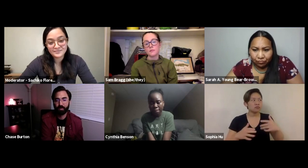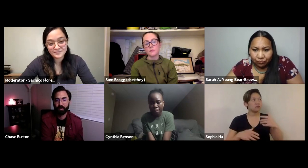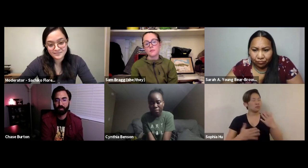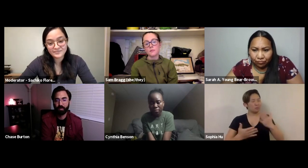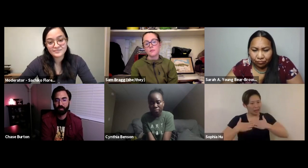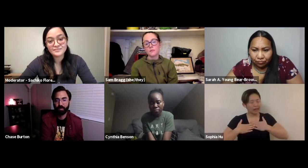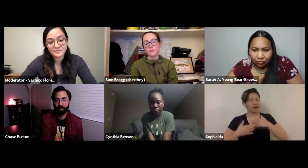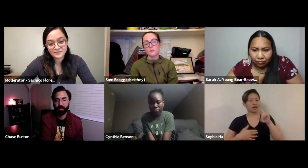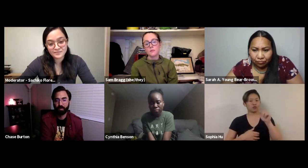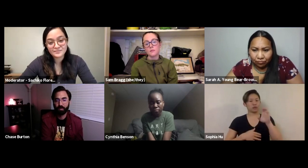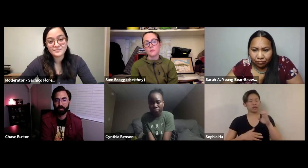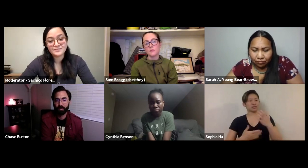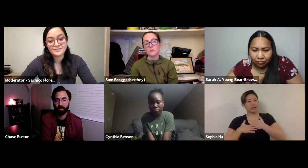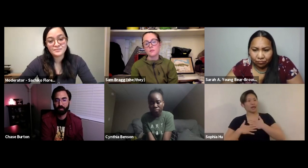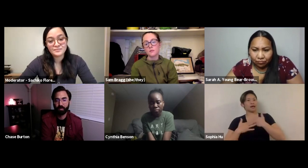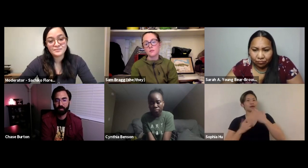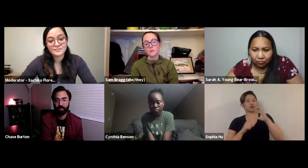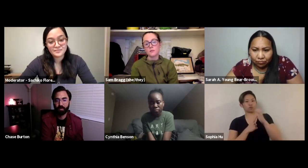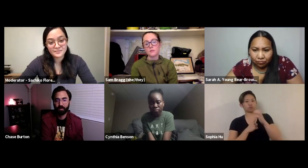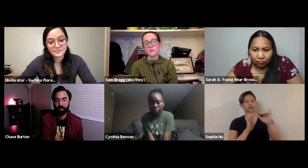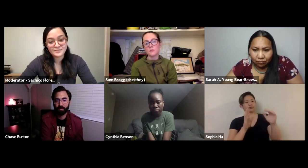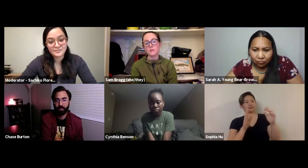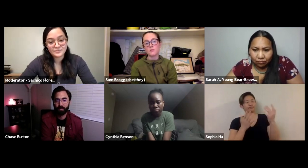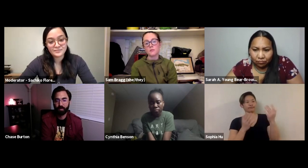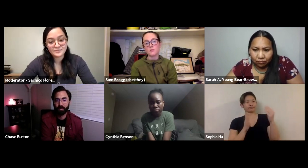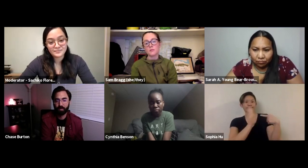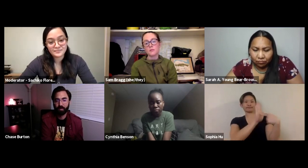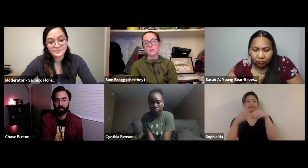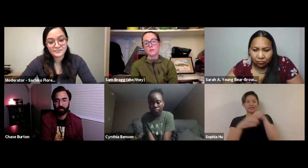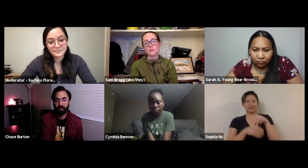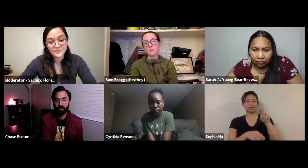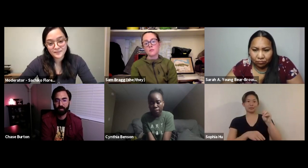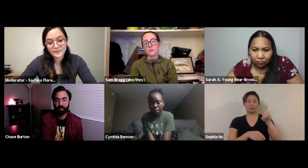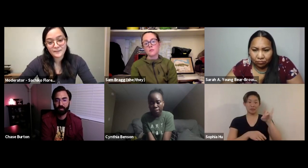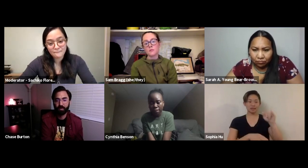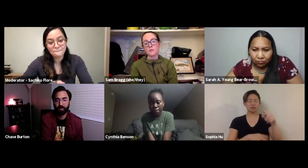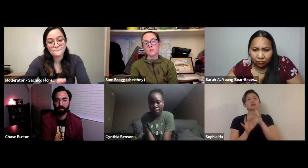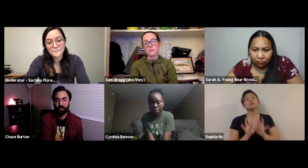and I realized that representation really mattered and I saw that my race and my culture